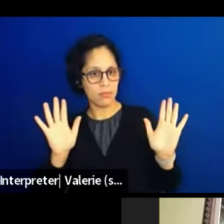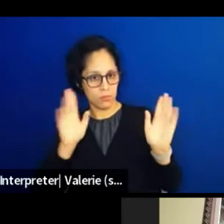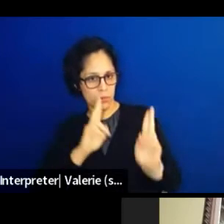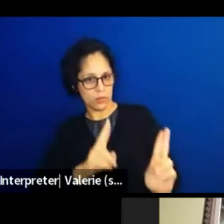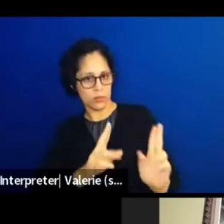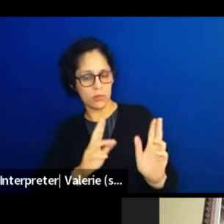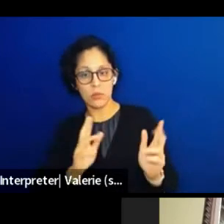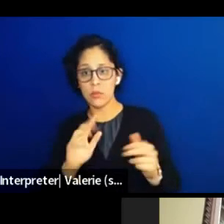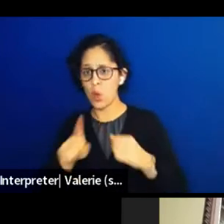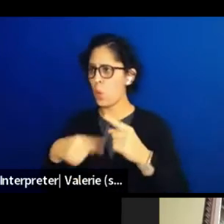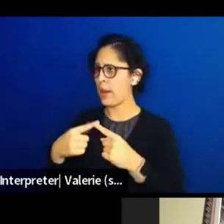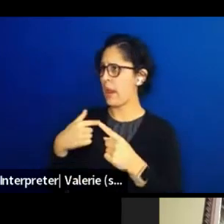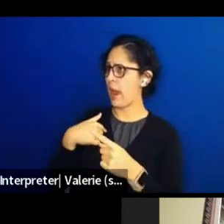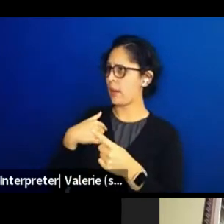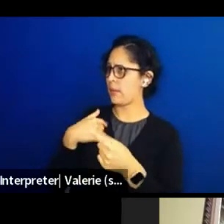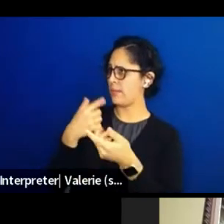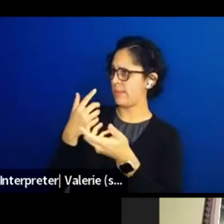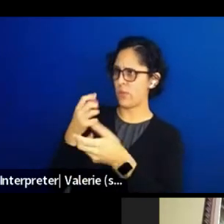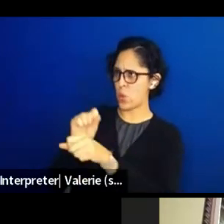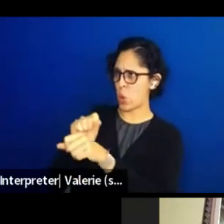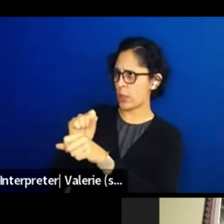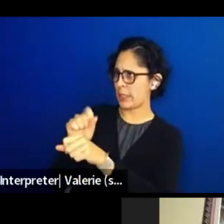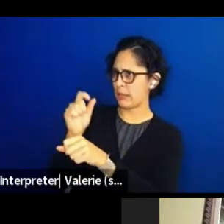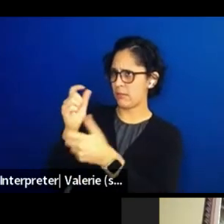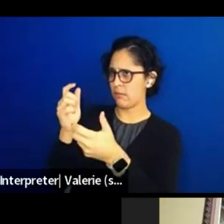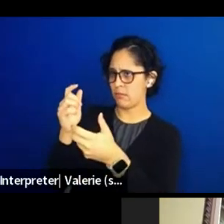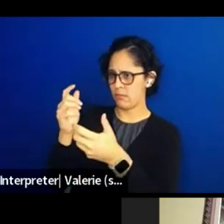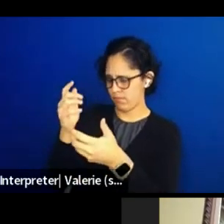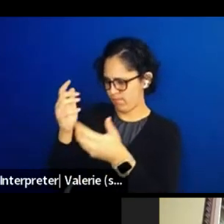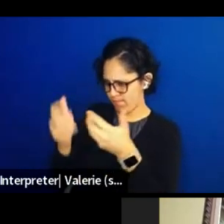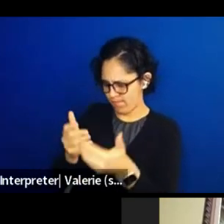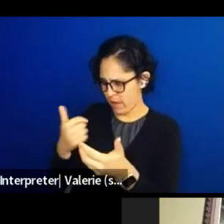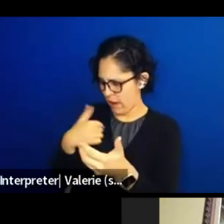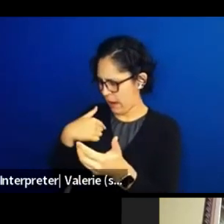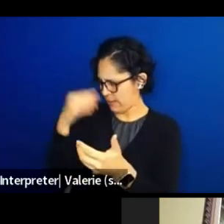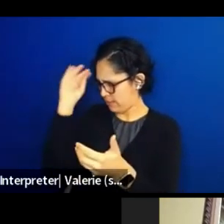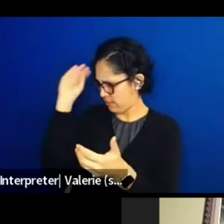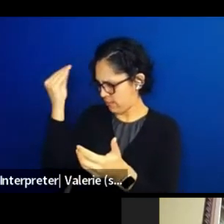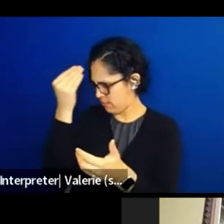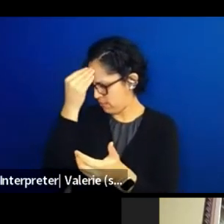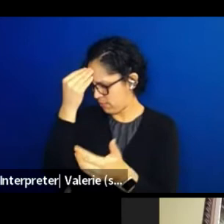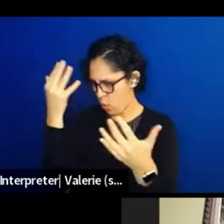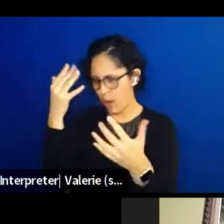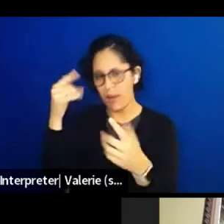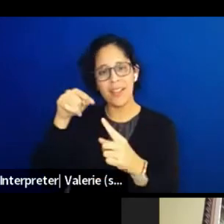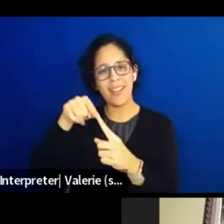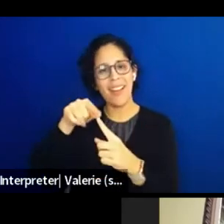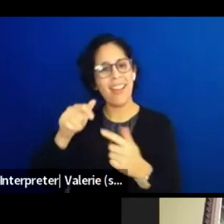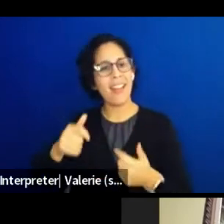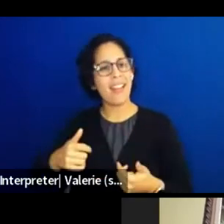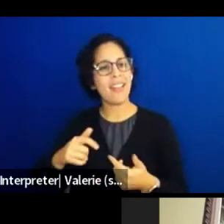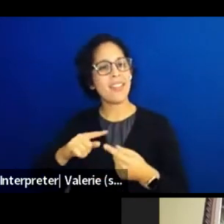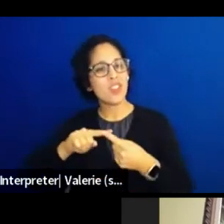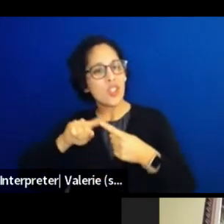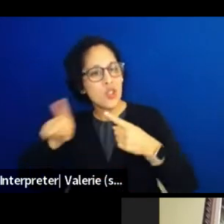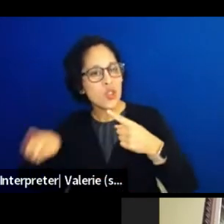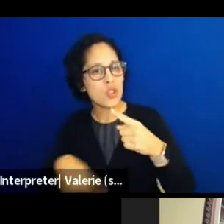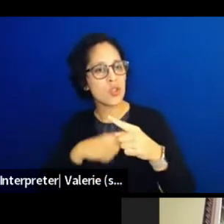I'm always keeping in mind the idea of the circle of life. And what that means is that we gotta prioritize